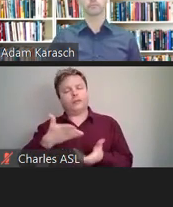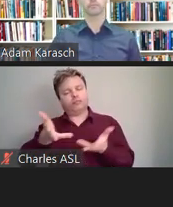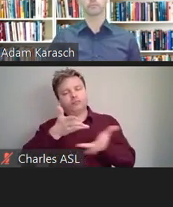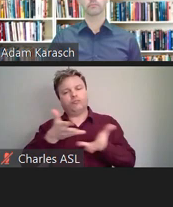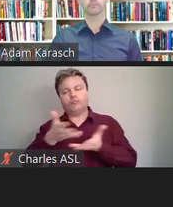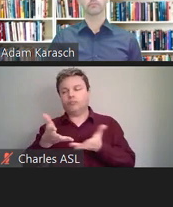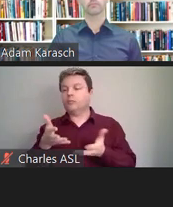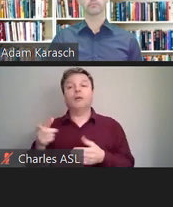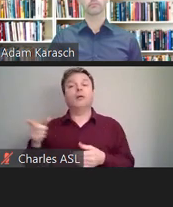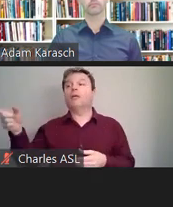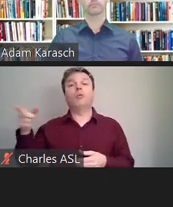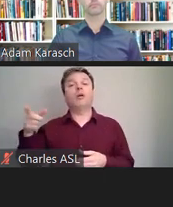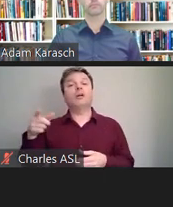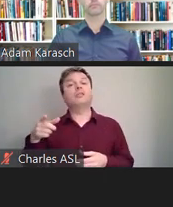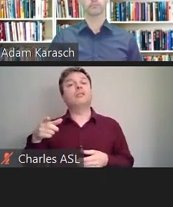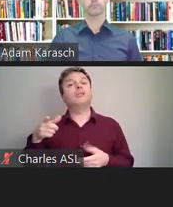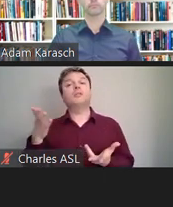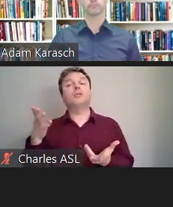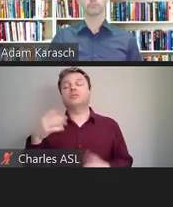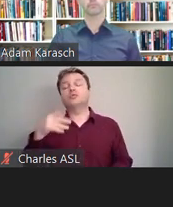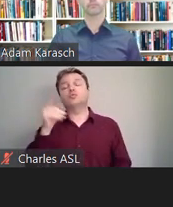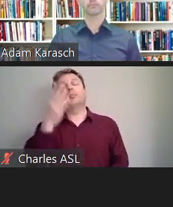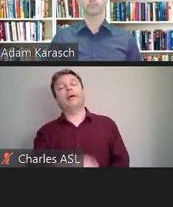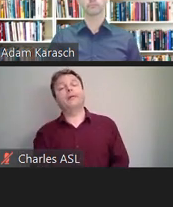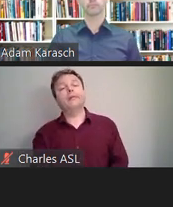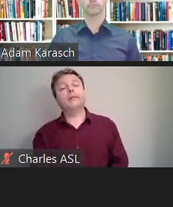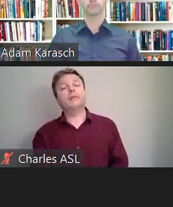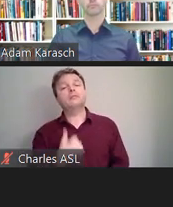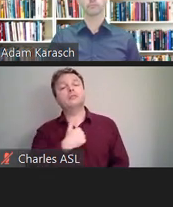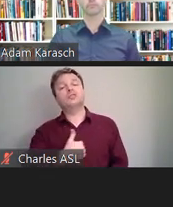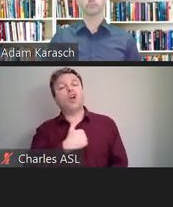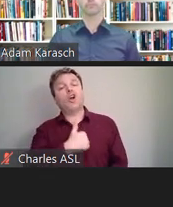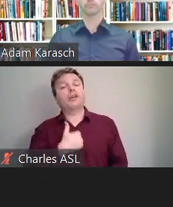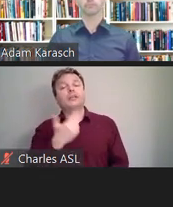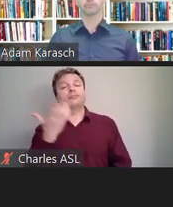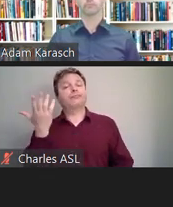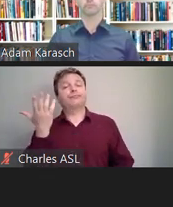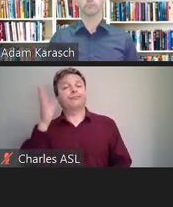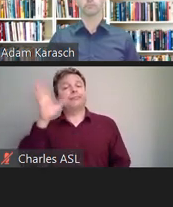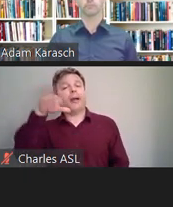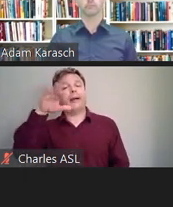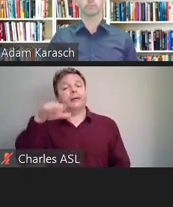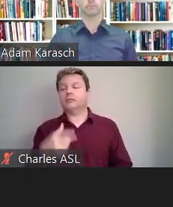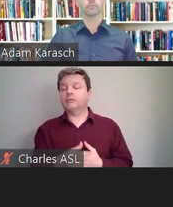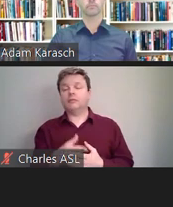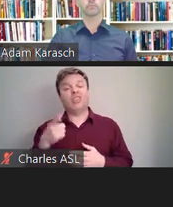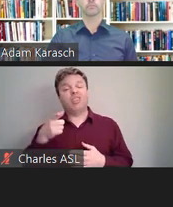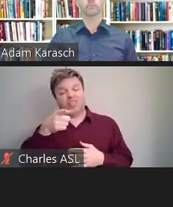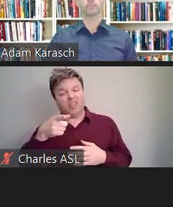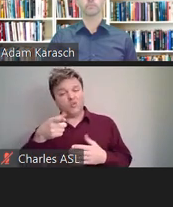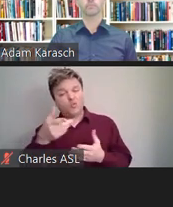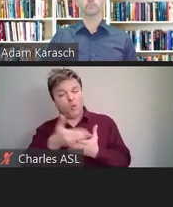I know you're asking for an expensive chair. No, we're not going to do that. That's not interactive.